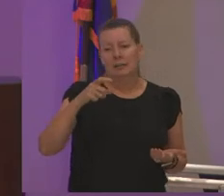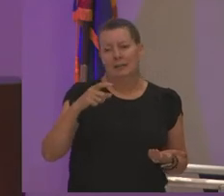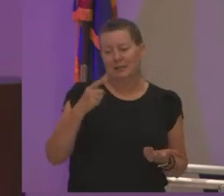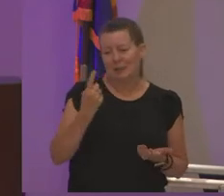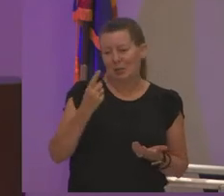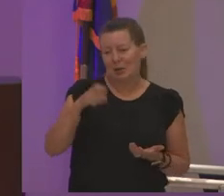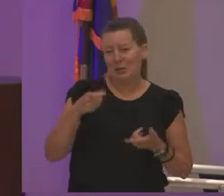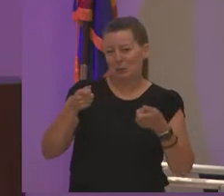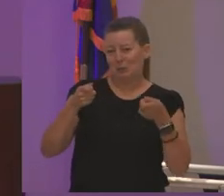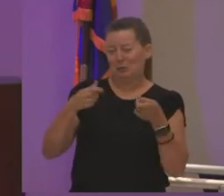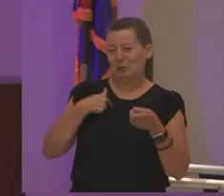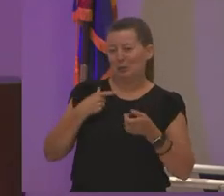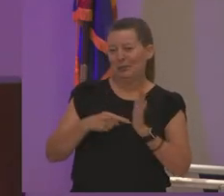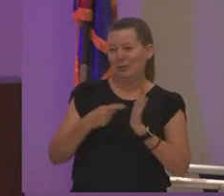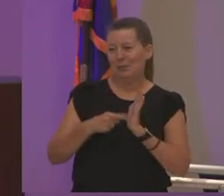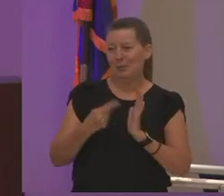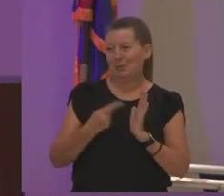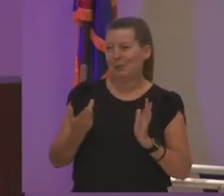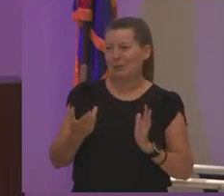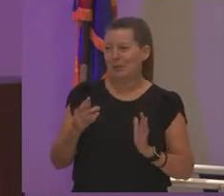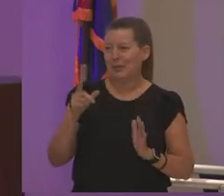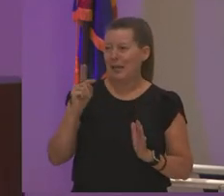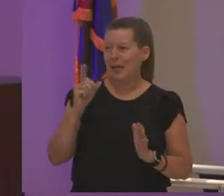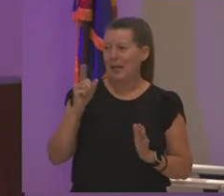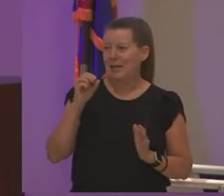dr robin you know it's okay if you call me tammy i really